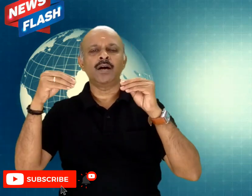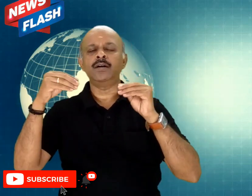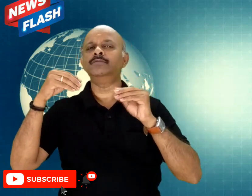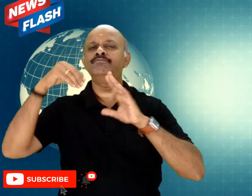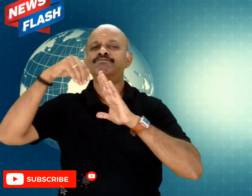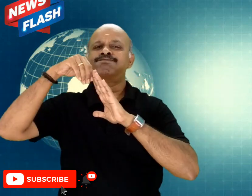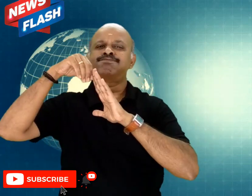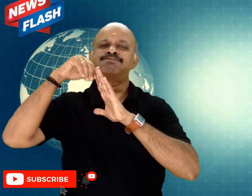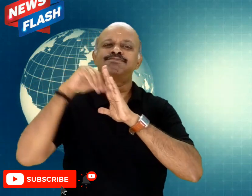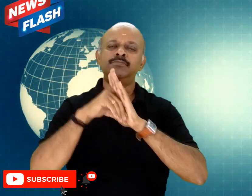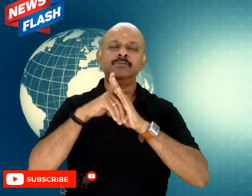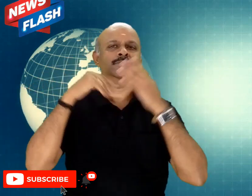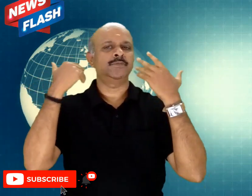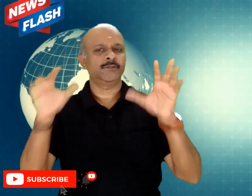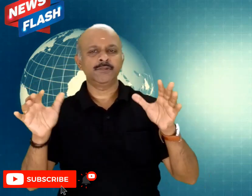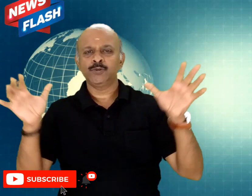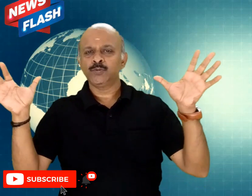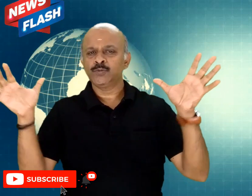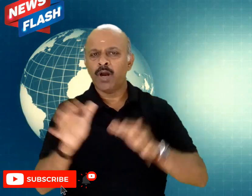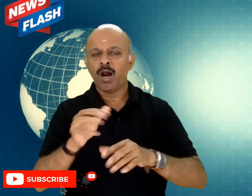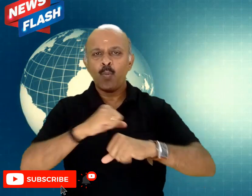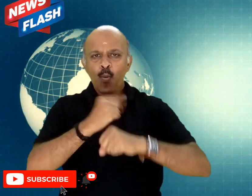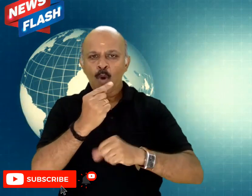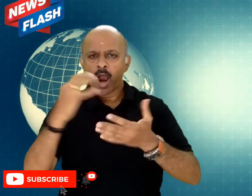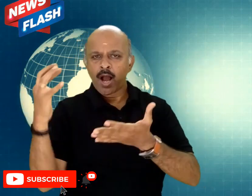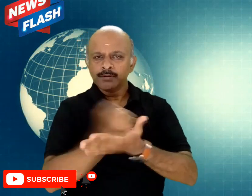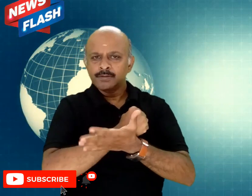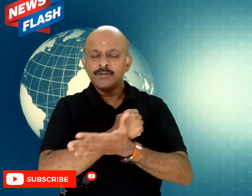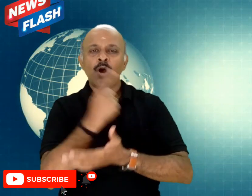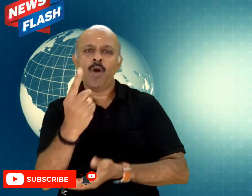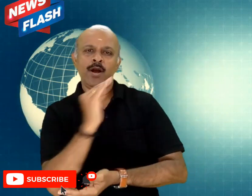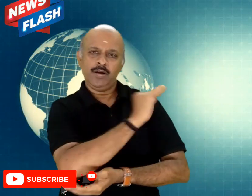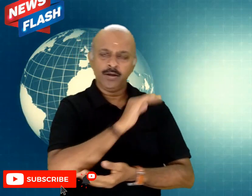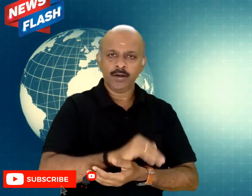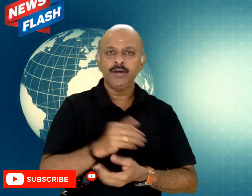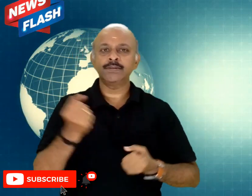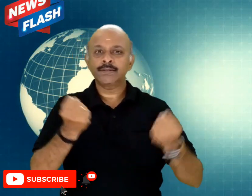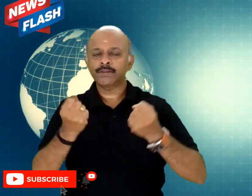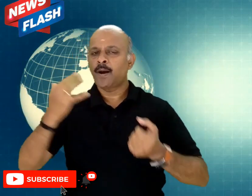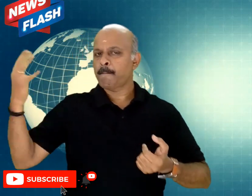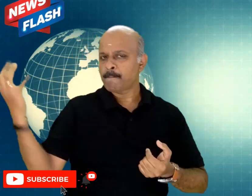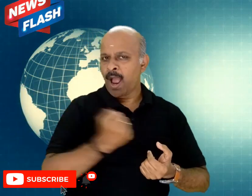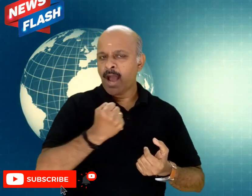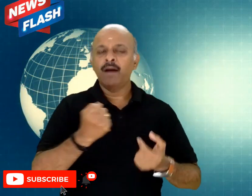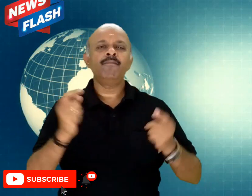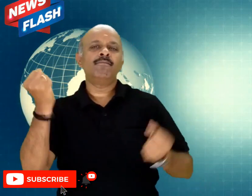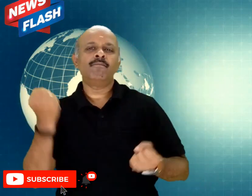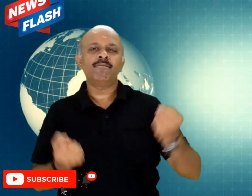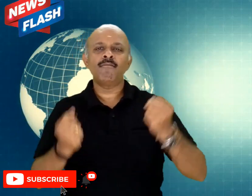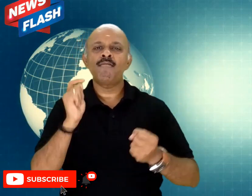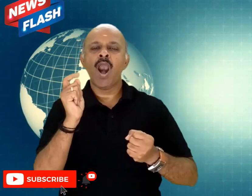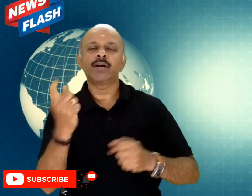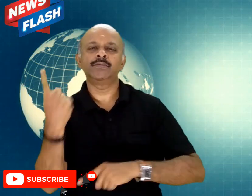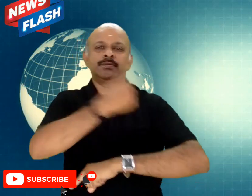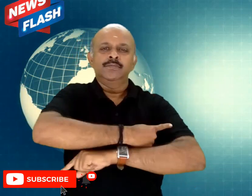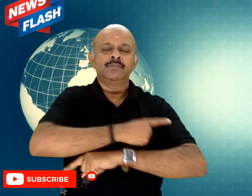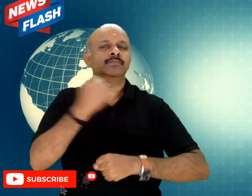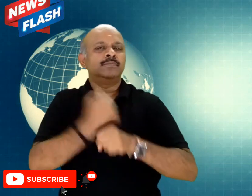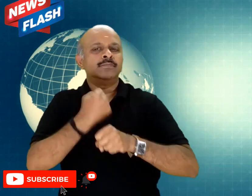but due to the decline of the horse market he has to work as an car driver